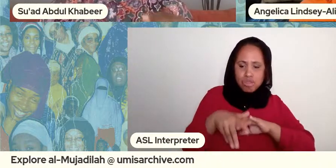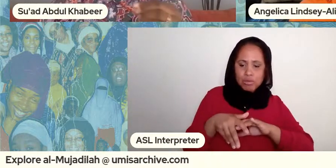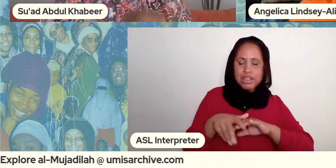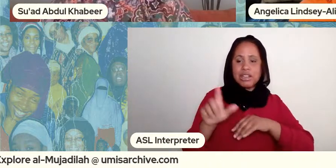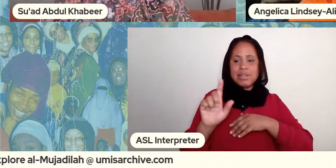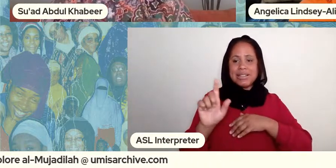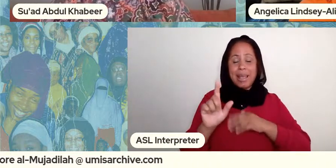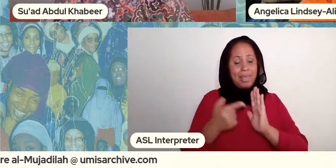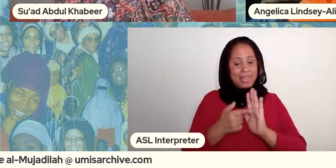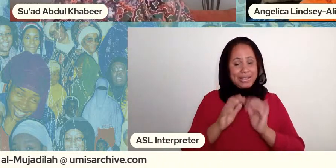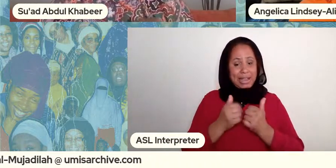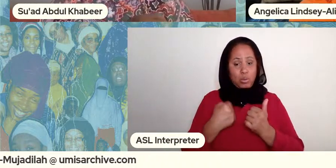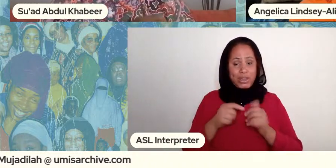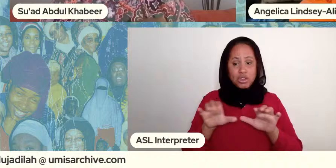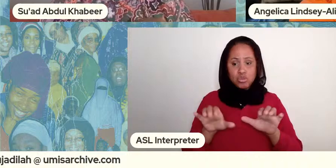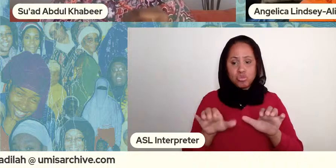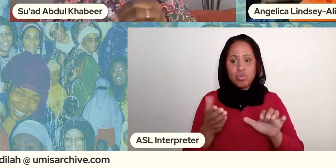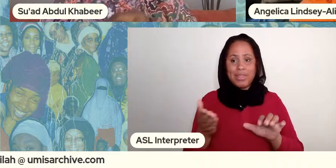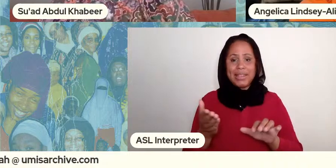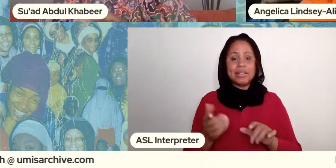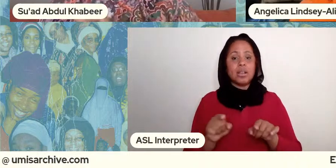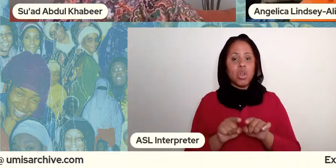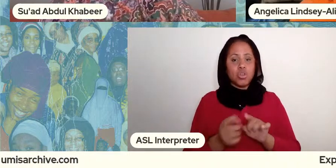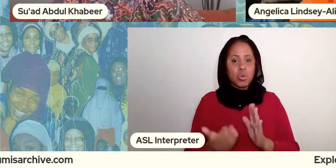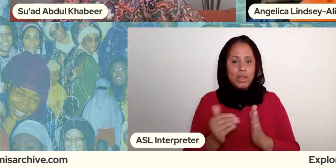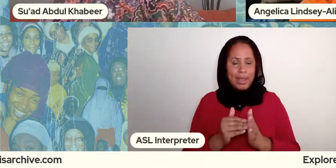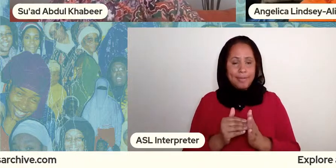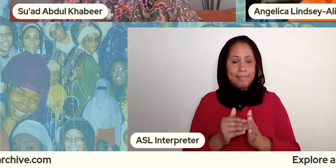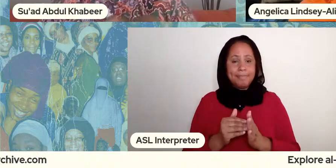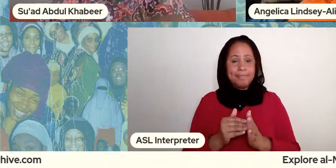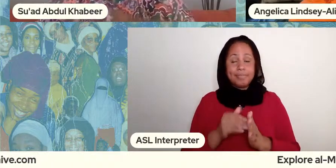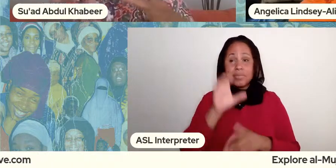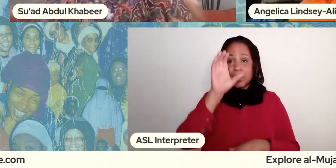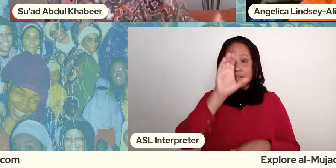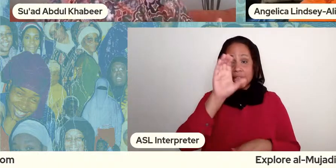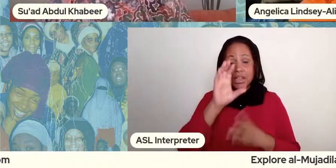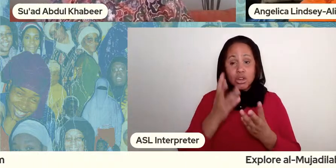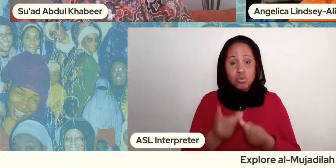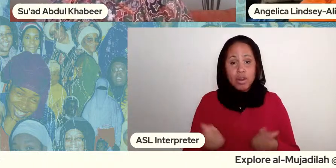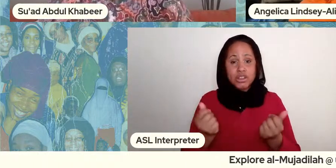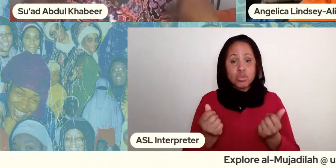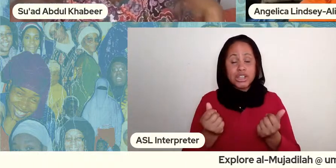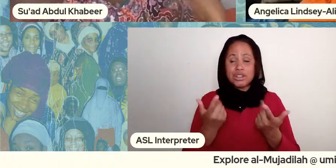and also again one and seeking a resolution trying to do it within the community because i know